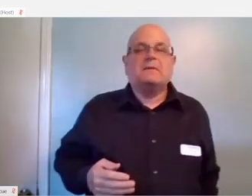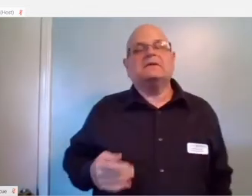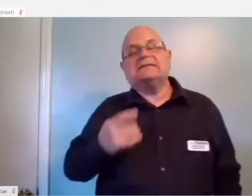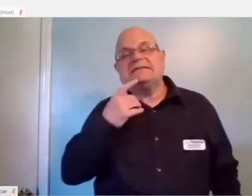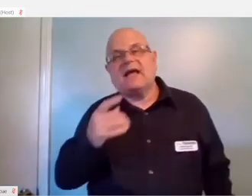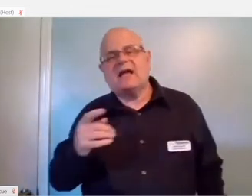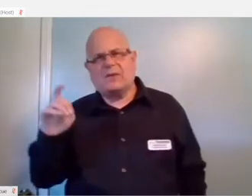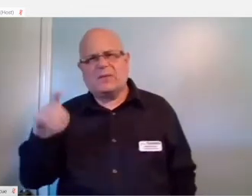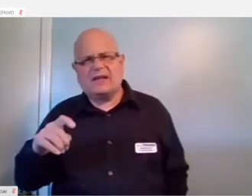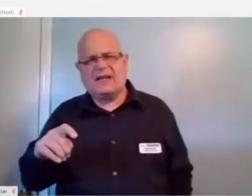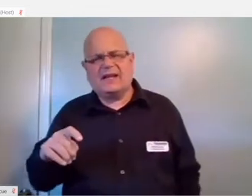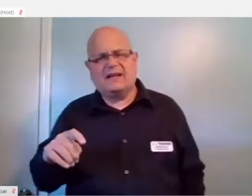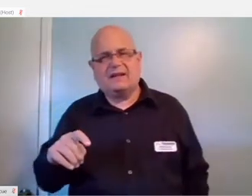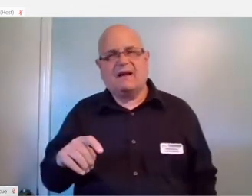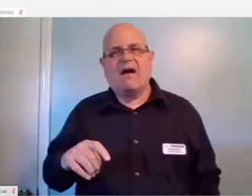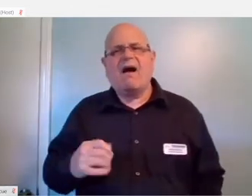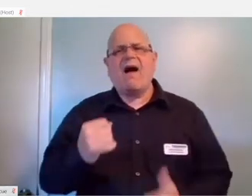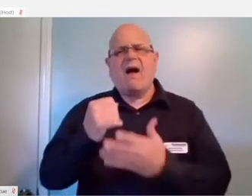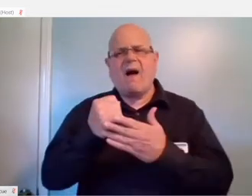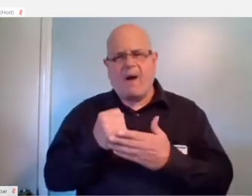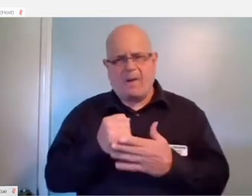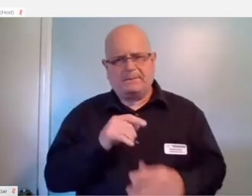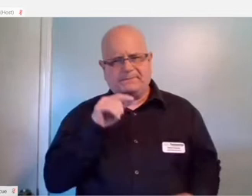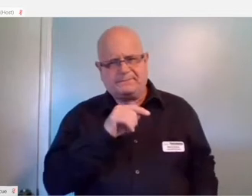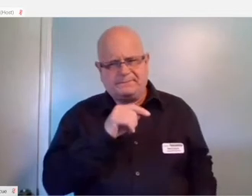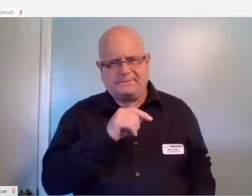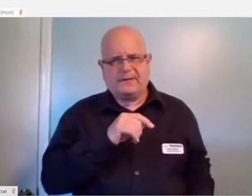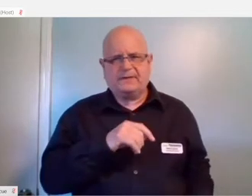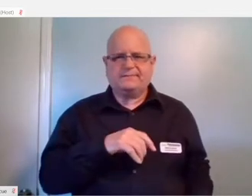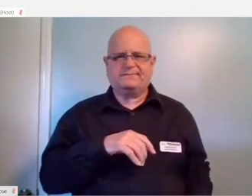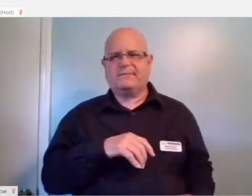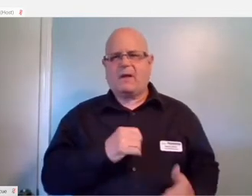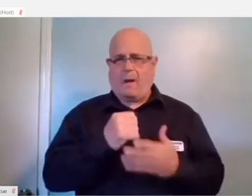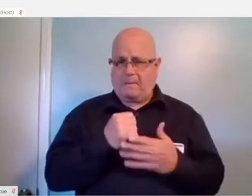we need help over at objective B, can you come and help us.